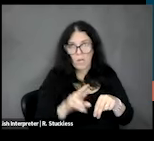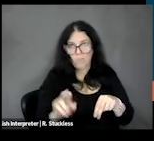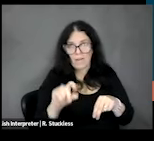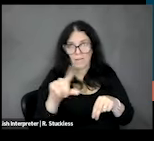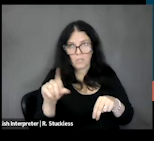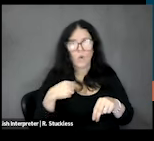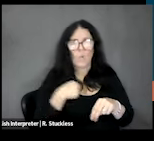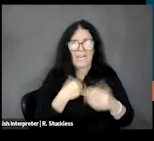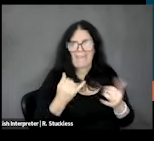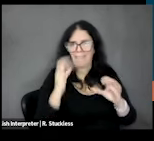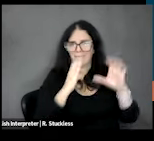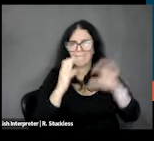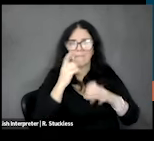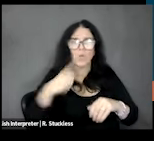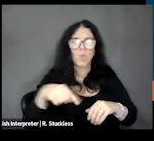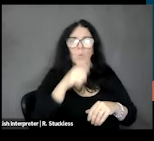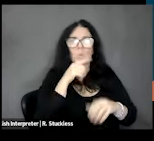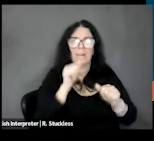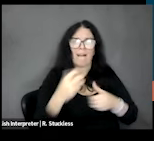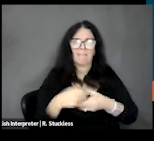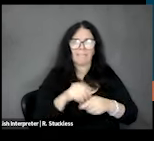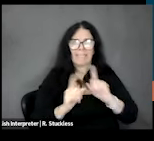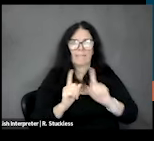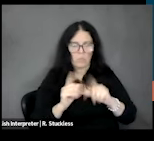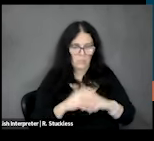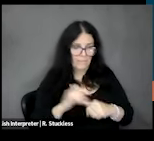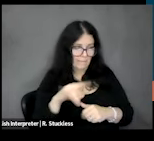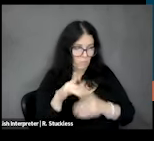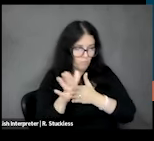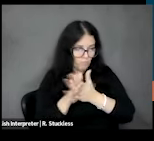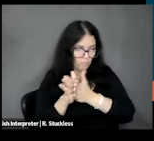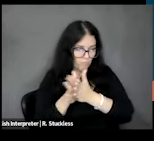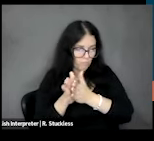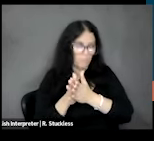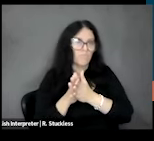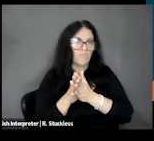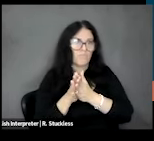recruiting interviewees right now, so if you are interested or you know someone who might be who